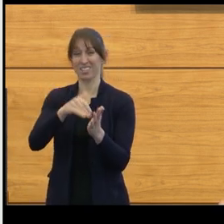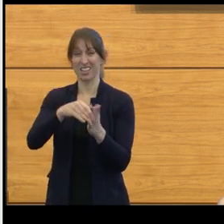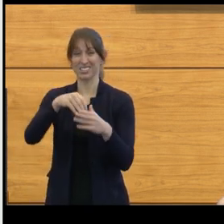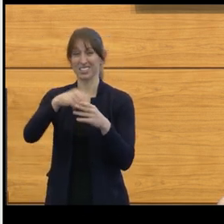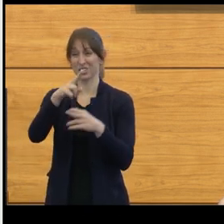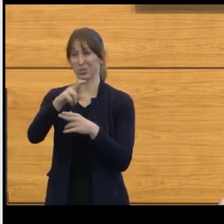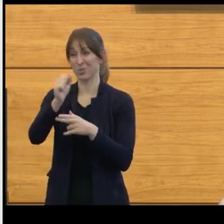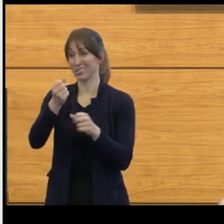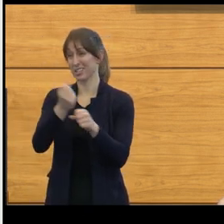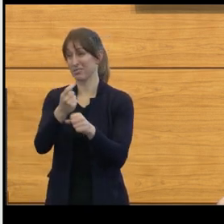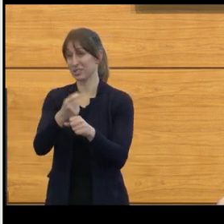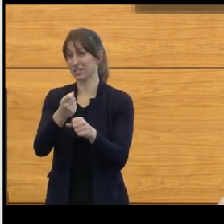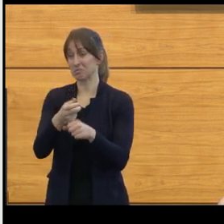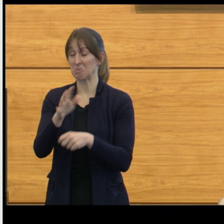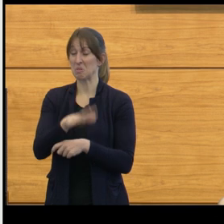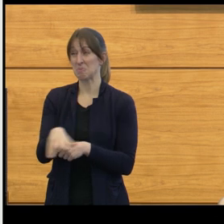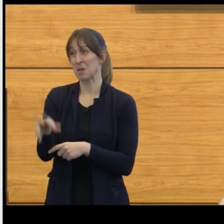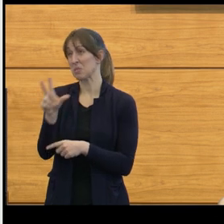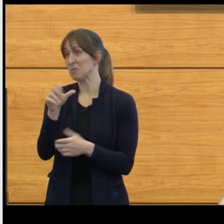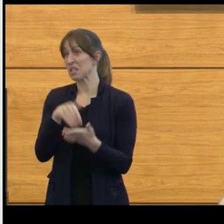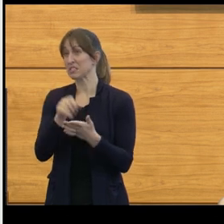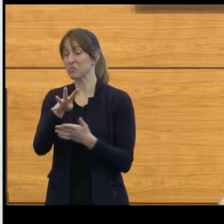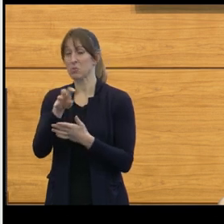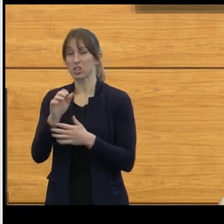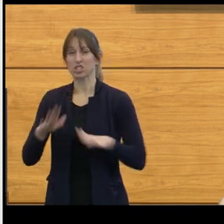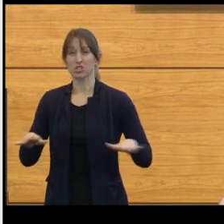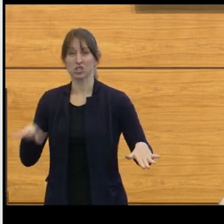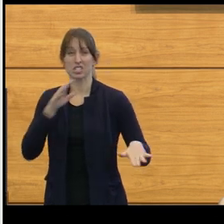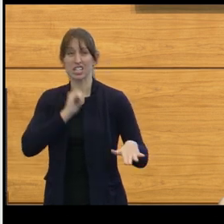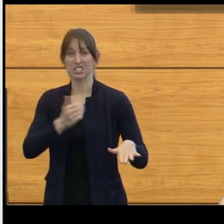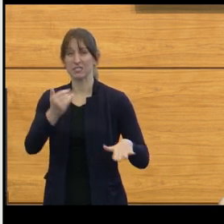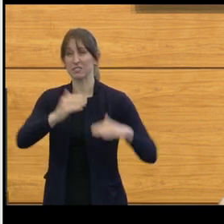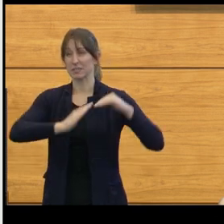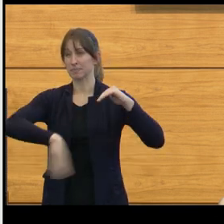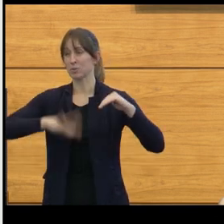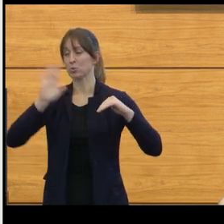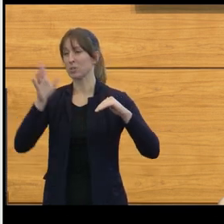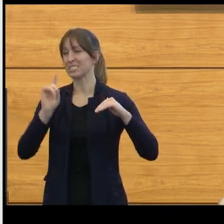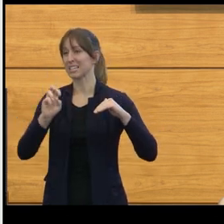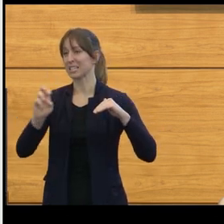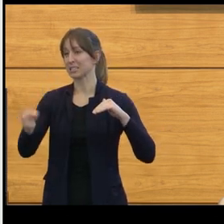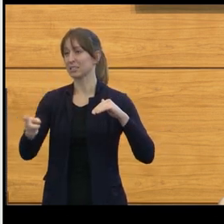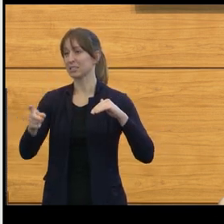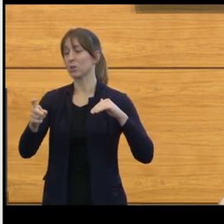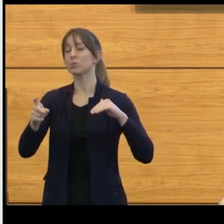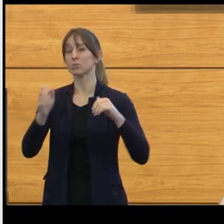Only about 3,400 children under the age of 15 will be diagnosed with a brain tumor.